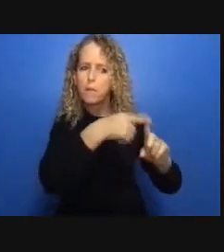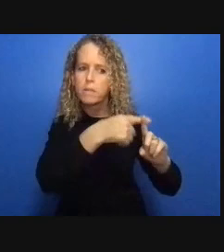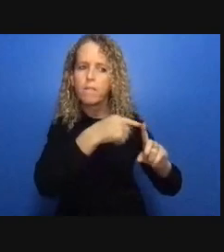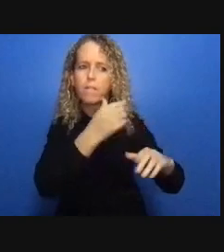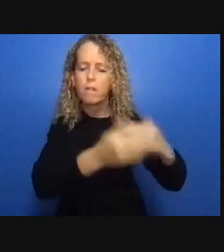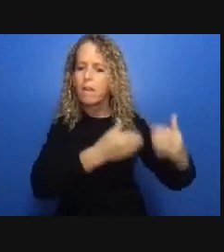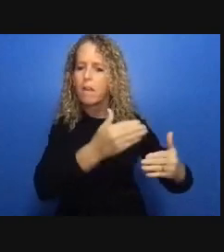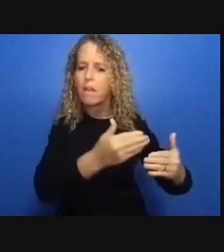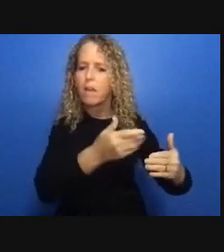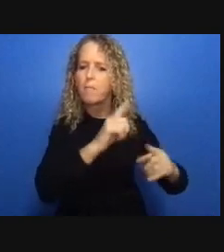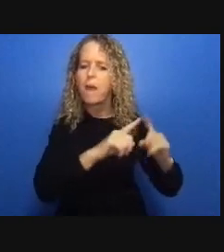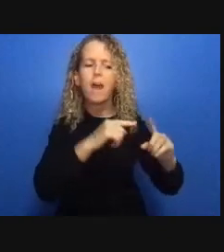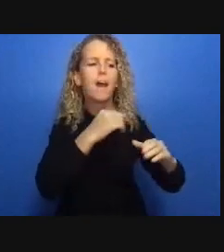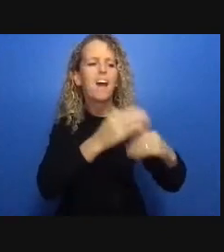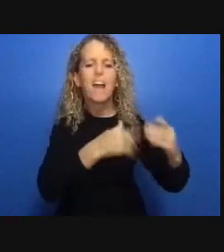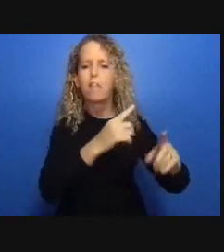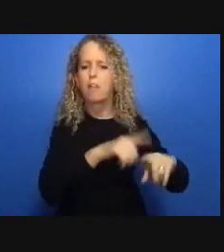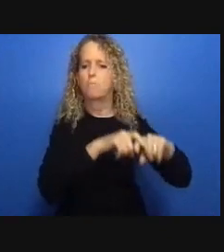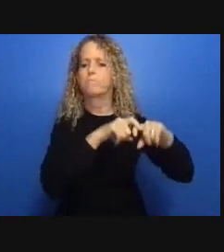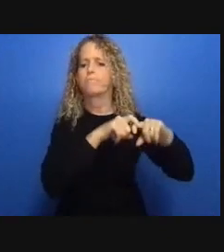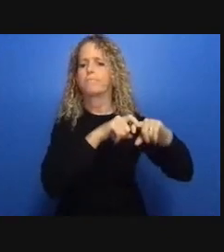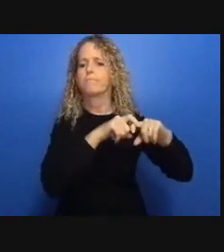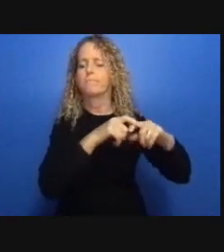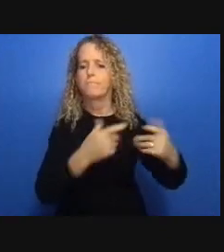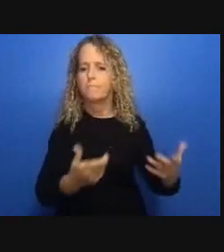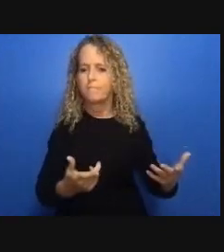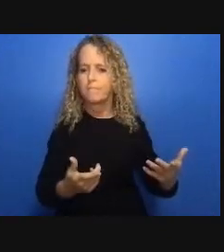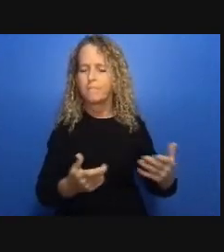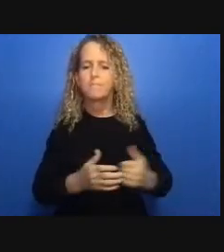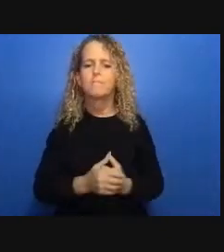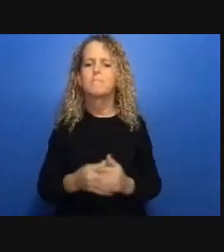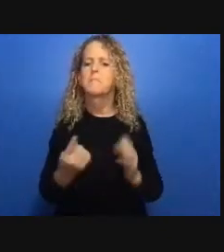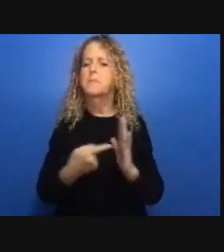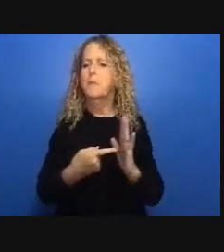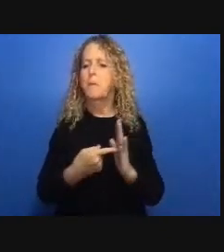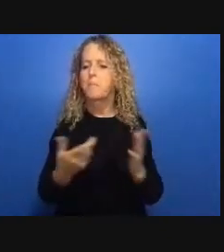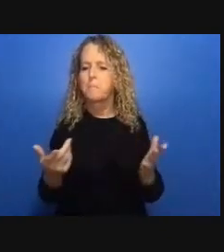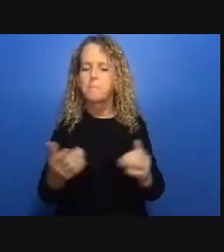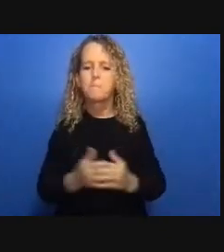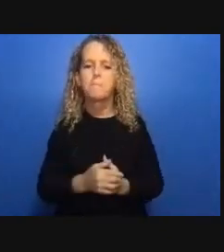and in so doing they effectively cut off the parents under their surveillance